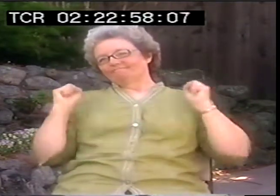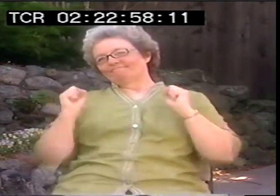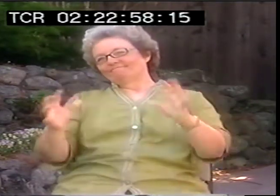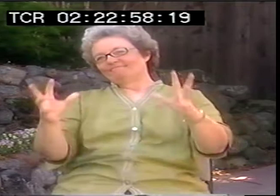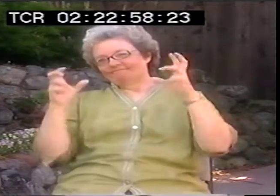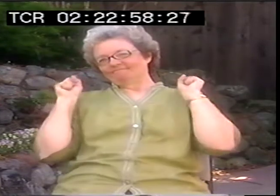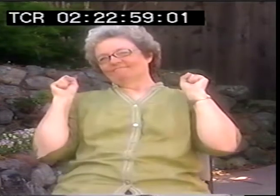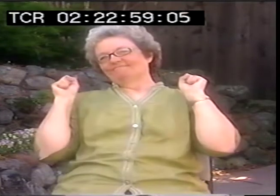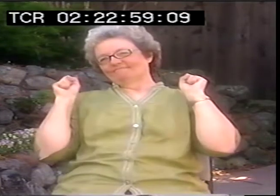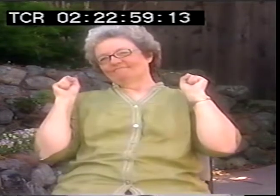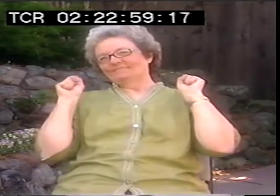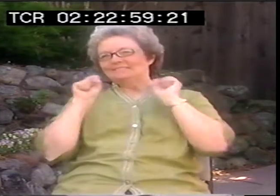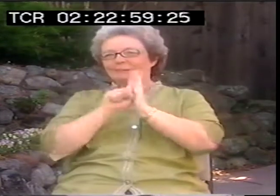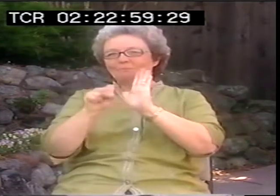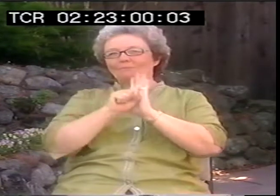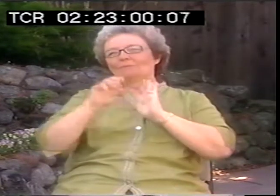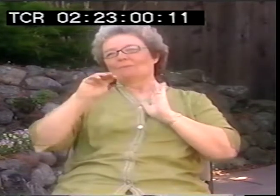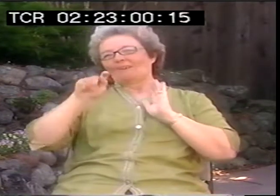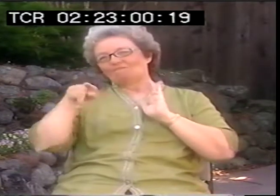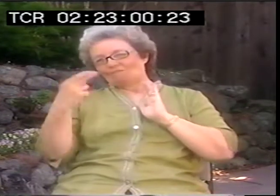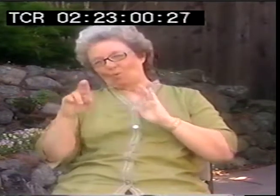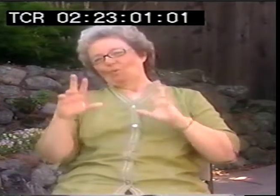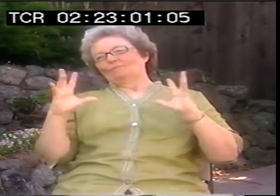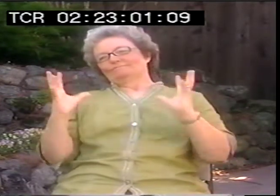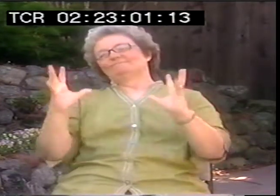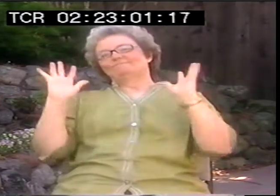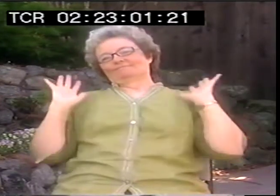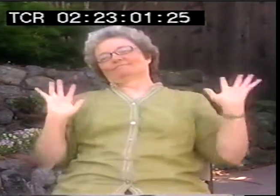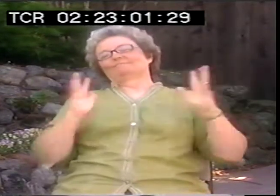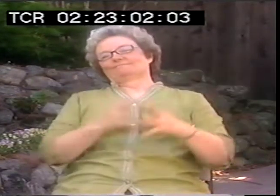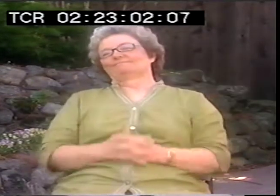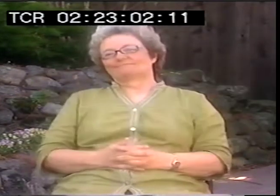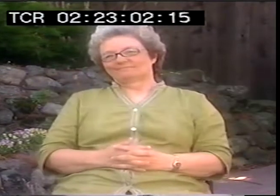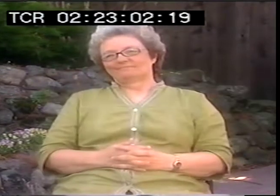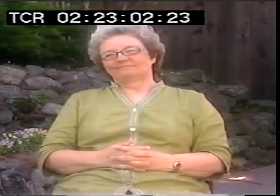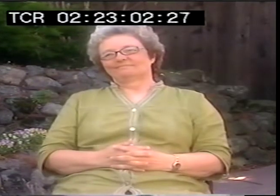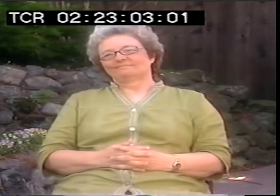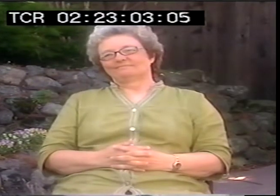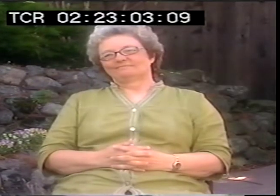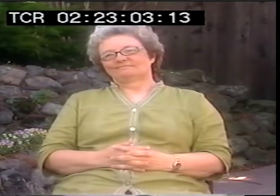and that makes it a little bit easier for people to swallow, using metaphors and using those sorts of tricks.